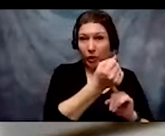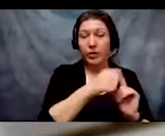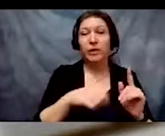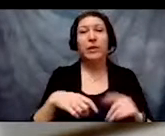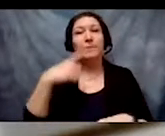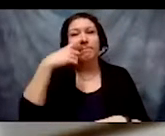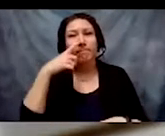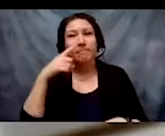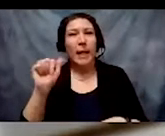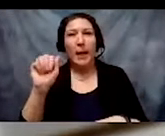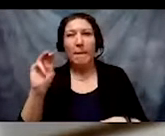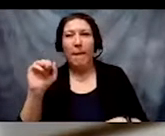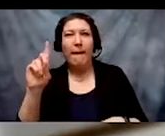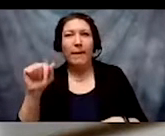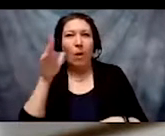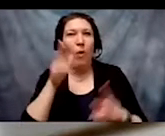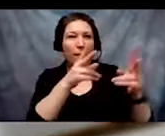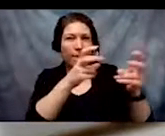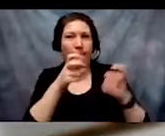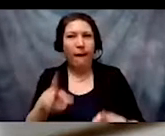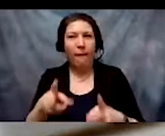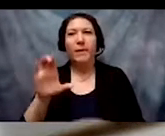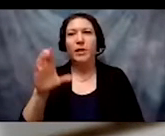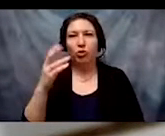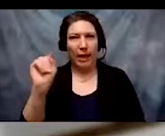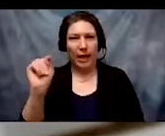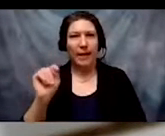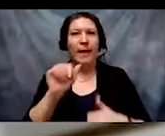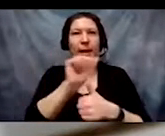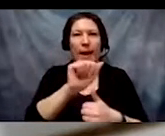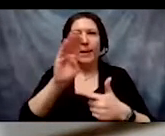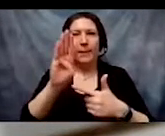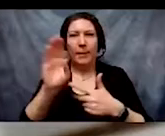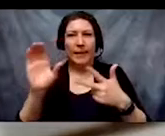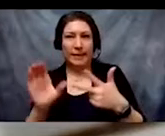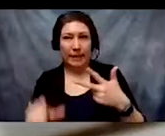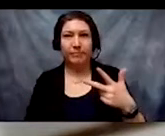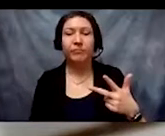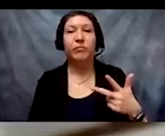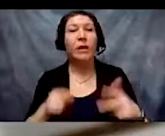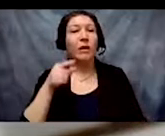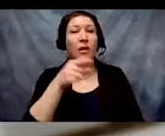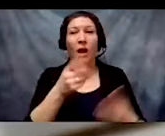A, B and C? This activity is to practice thinking about how systems work